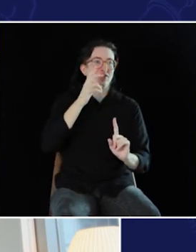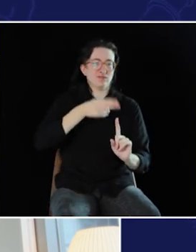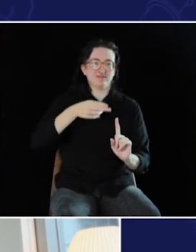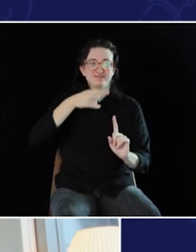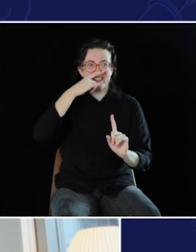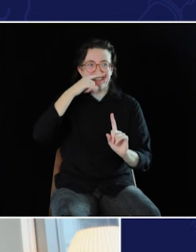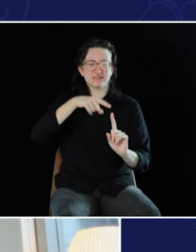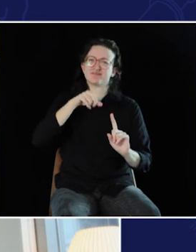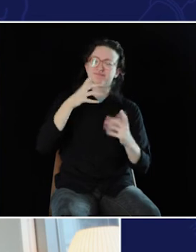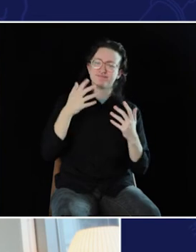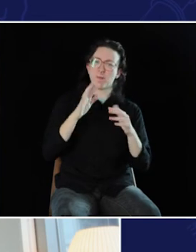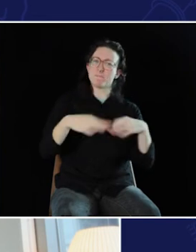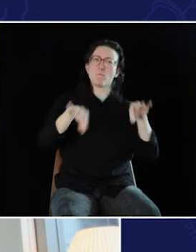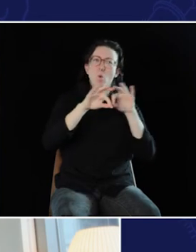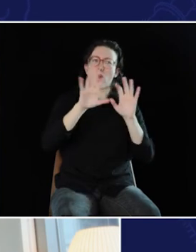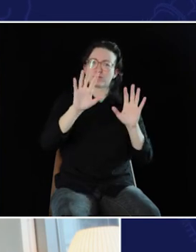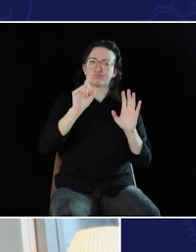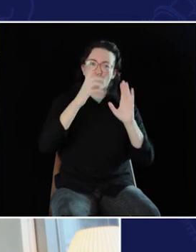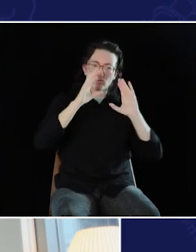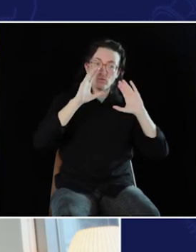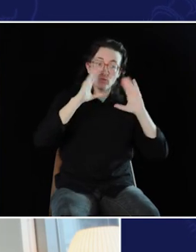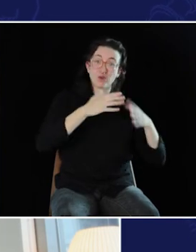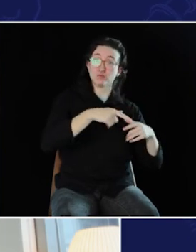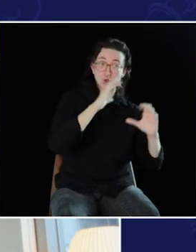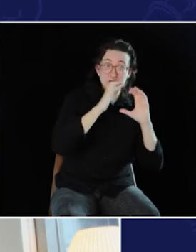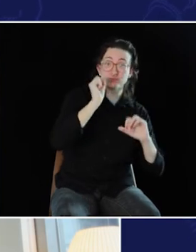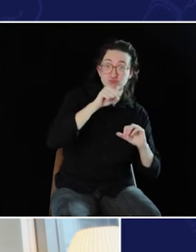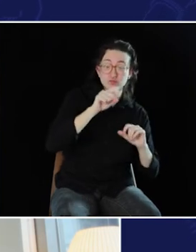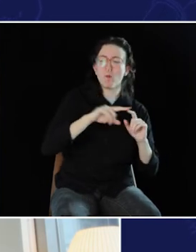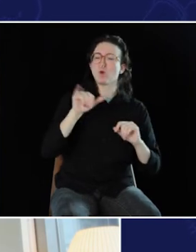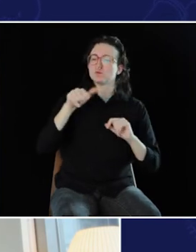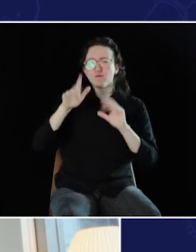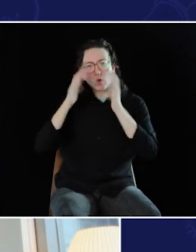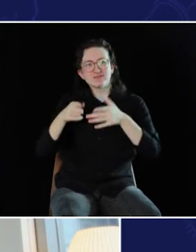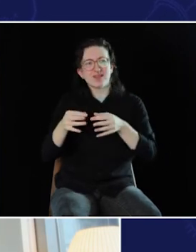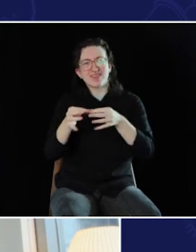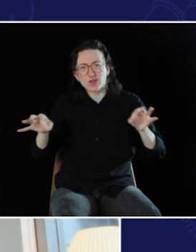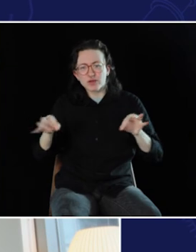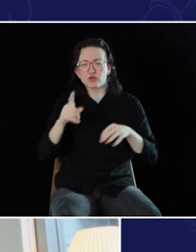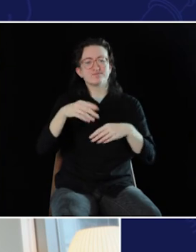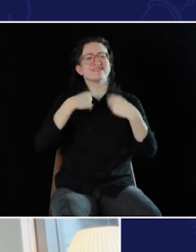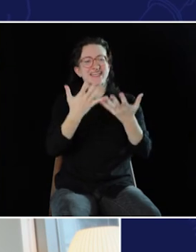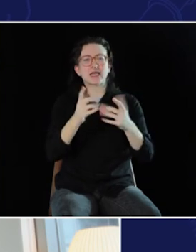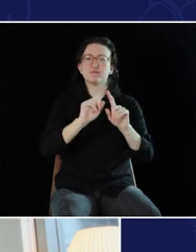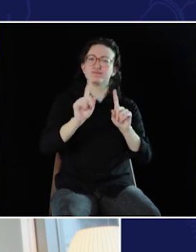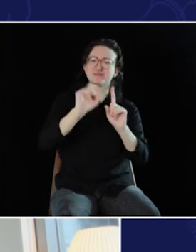it's -- not only is it just focusing on language, it gives repeated practice on how to advocate for yourself.